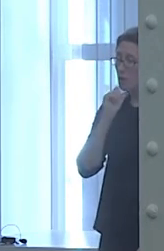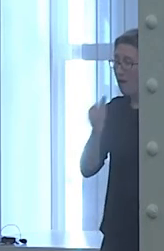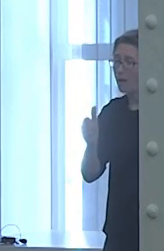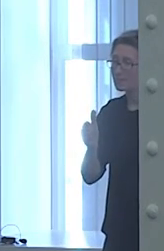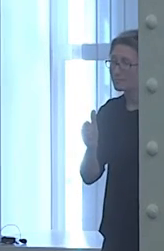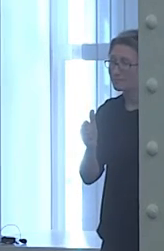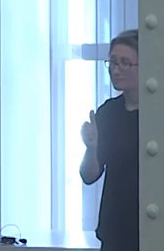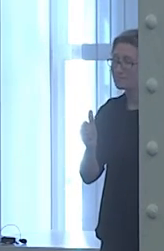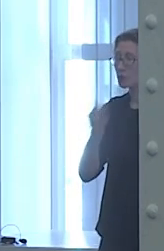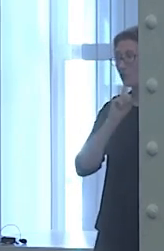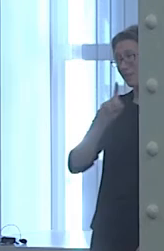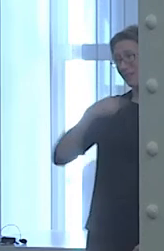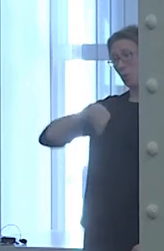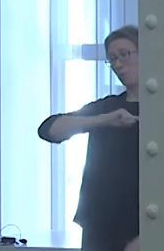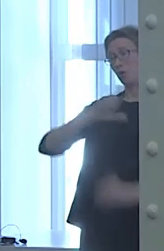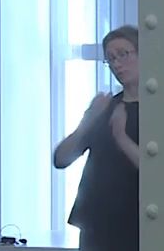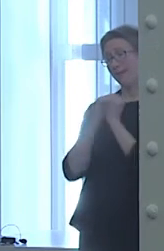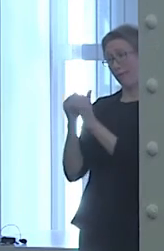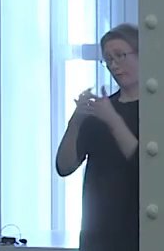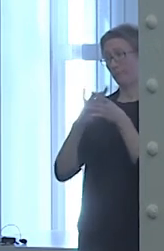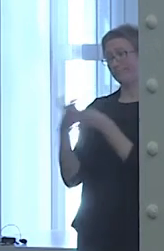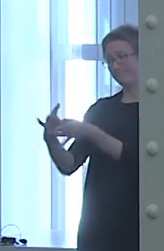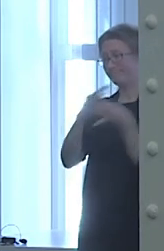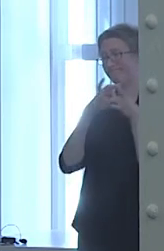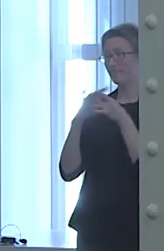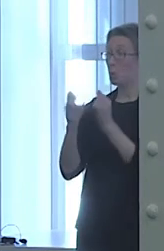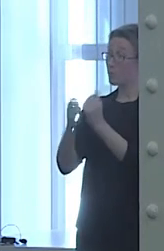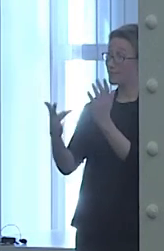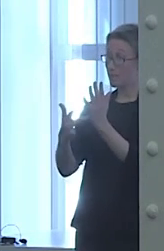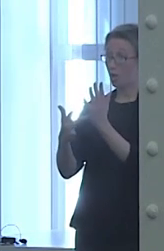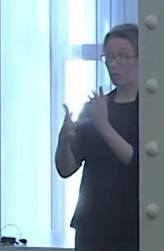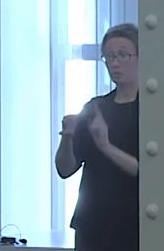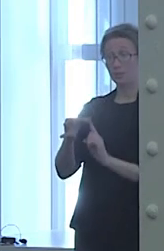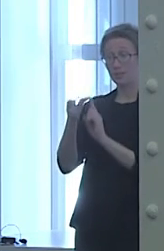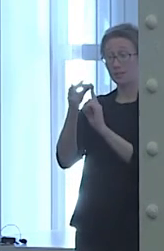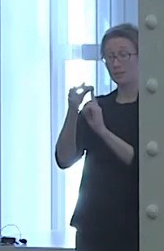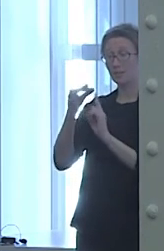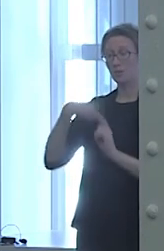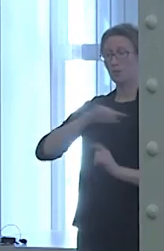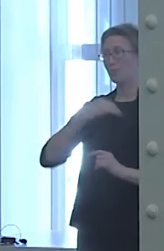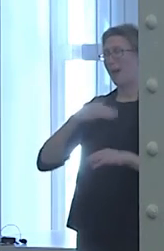With the technology we have, we have an unprecedented number of resources at our disposal.